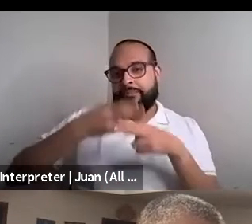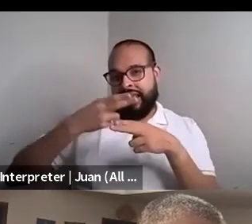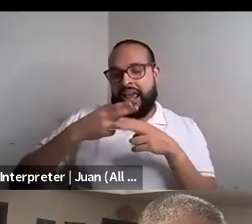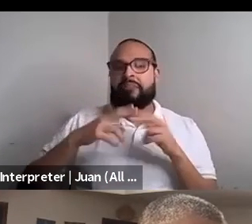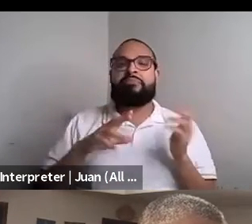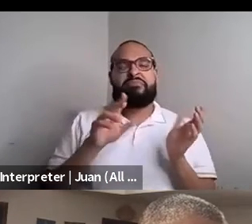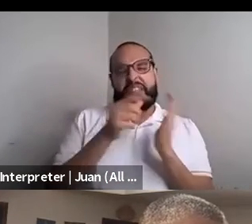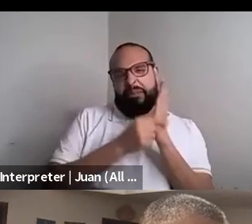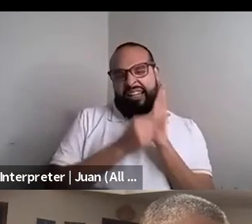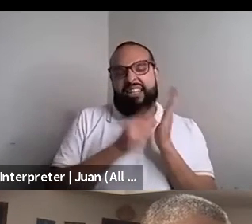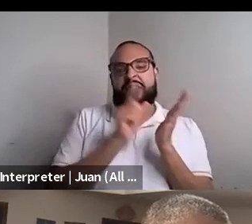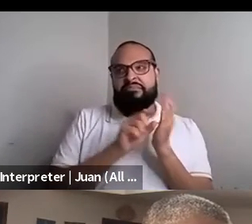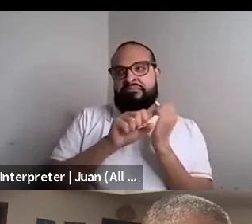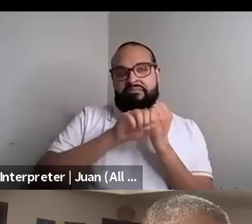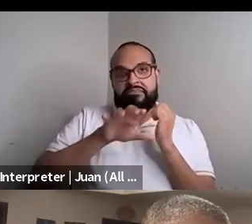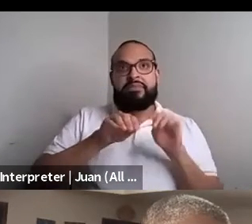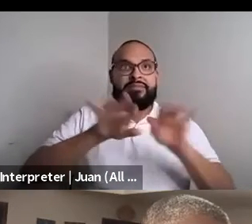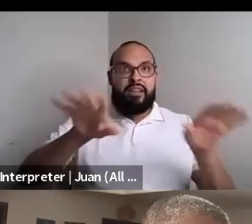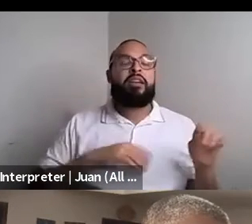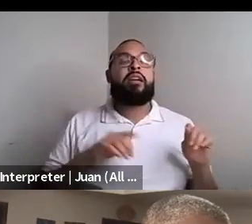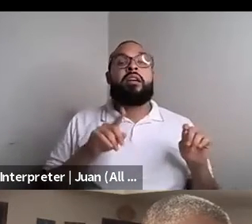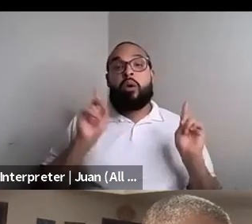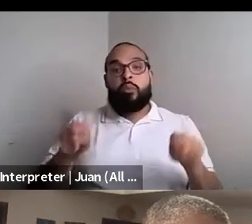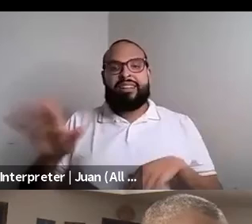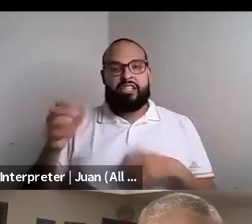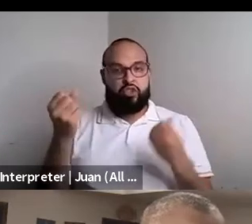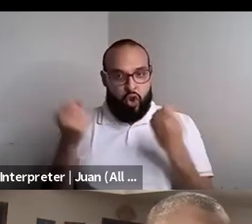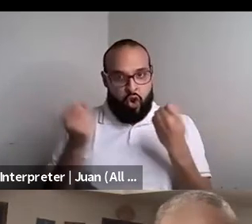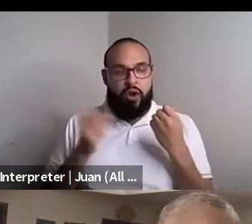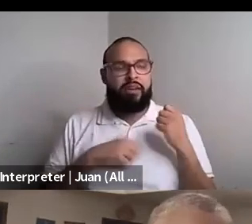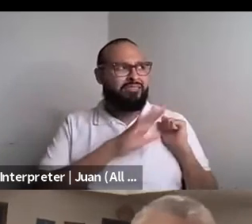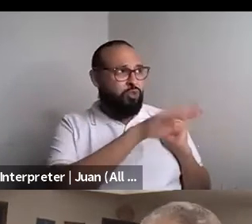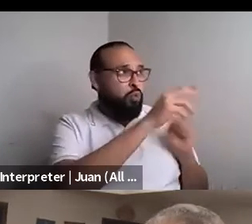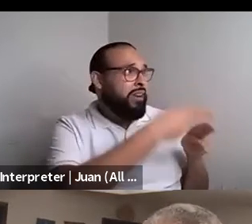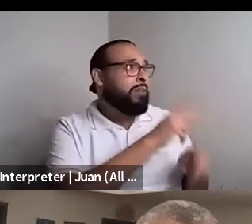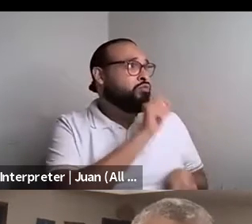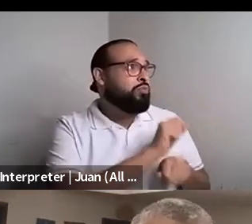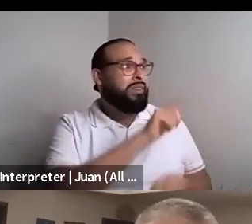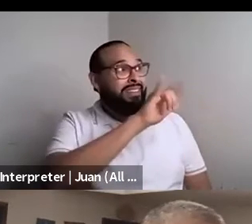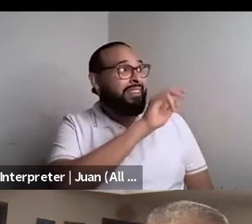Nahshon Anderson: Went down to his car and he actually asked me if my name was really Lillian, and of course I lied again until the my name was Lillian